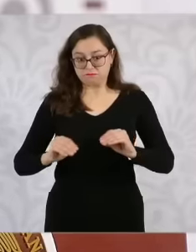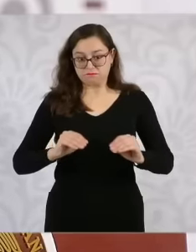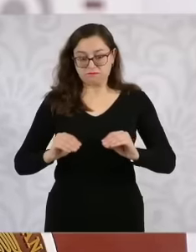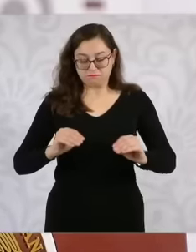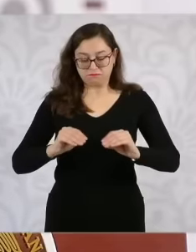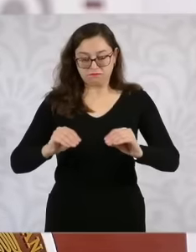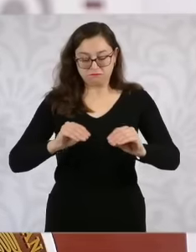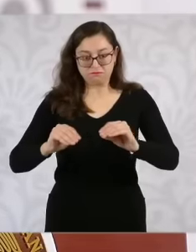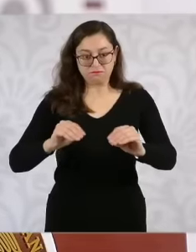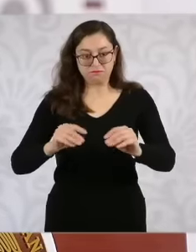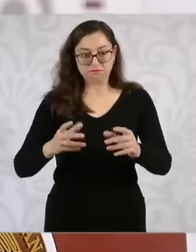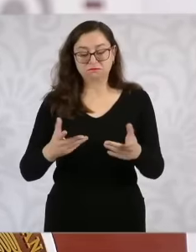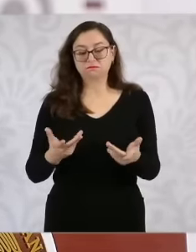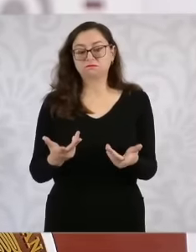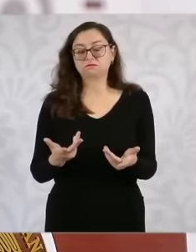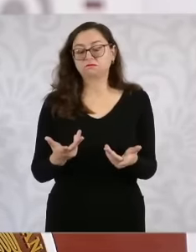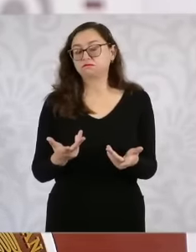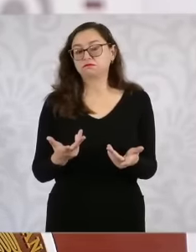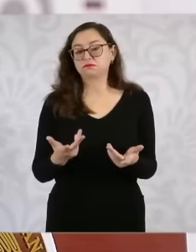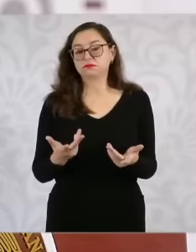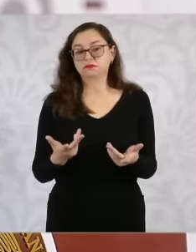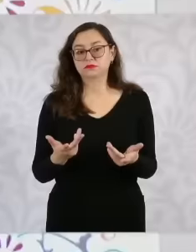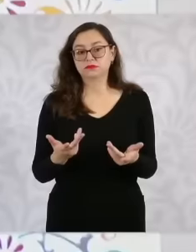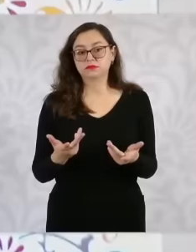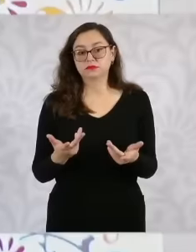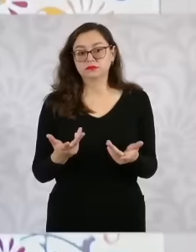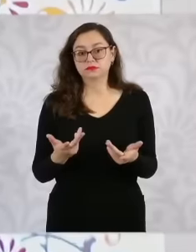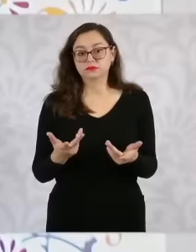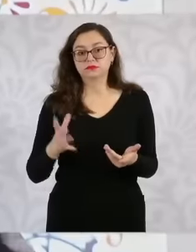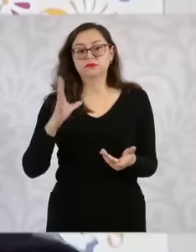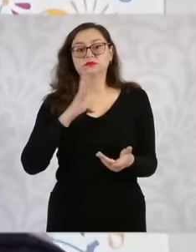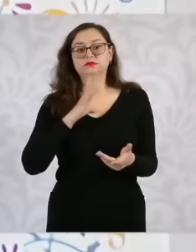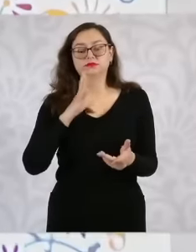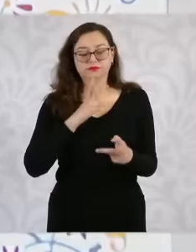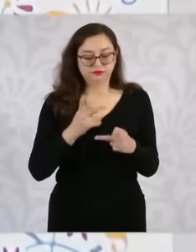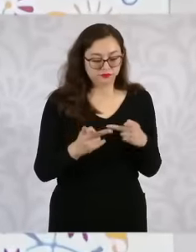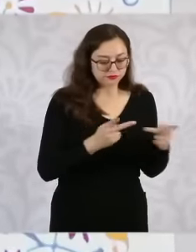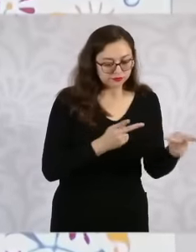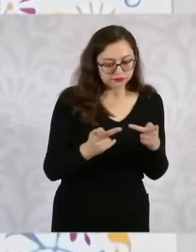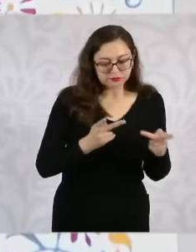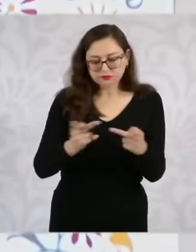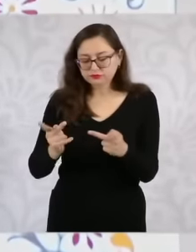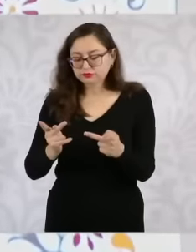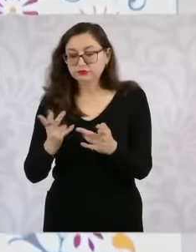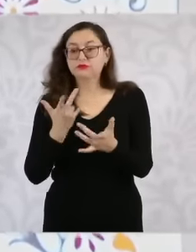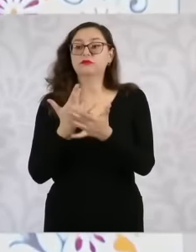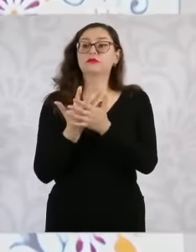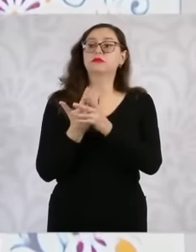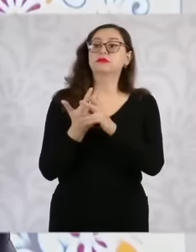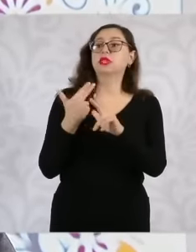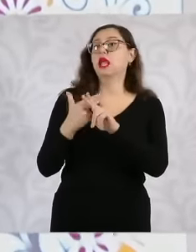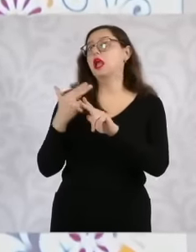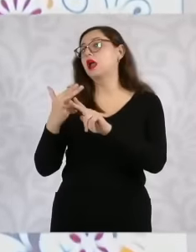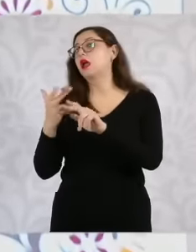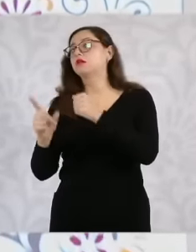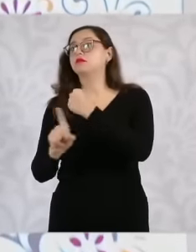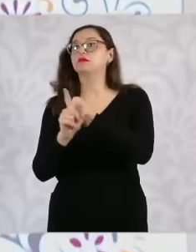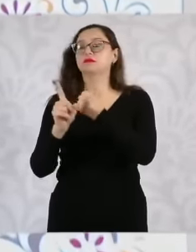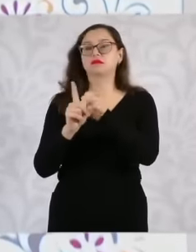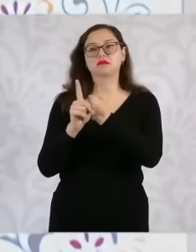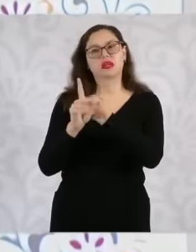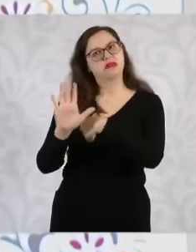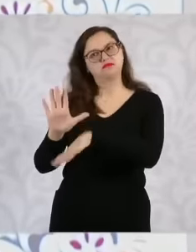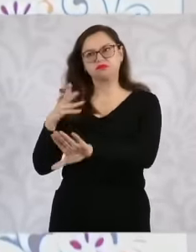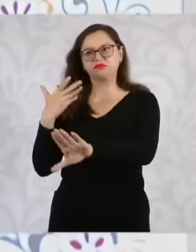eh. There is a strategy that is not only a reaction but there is a strategy that allows us to reduce